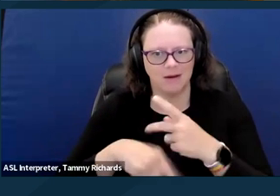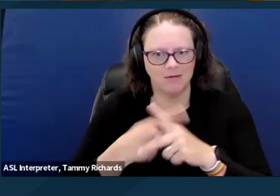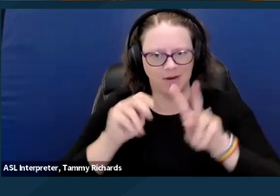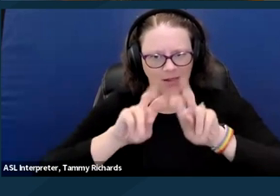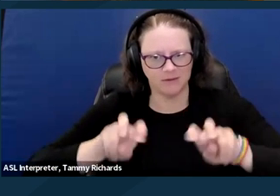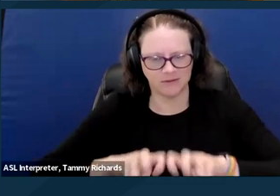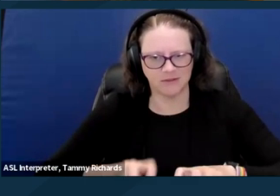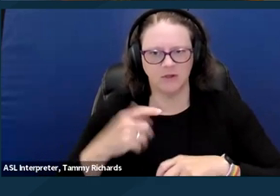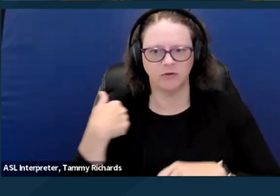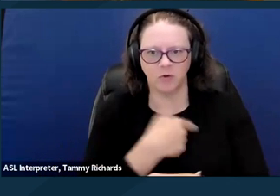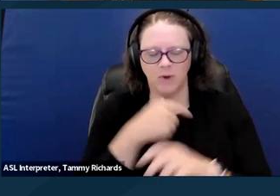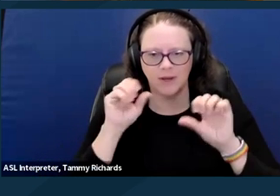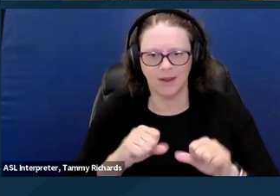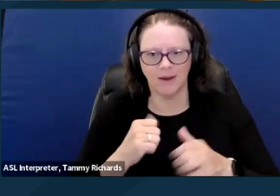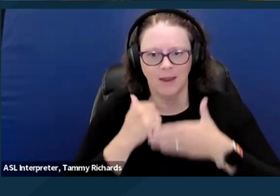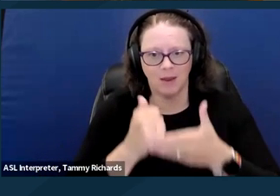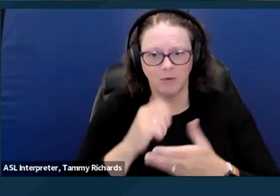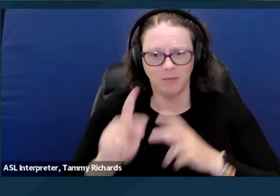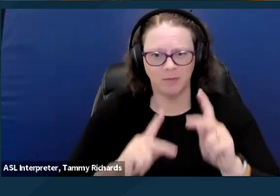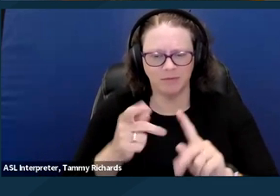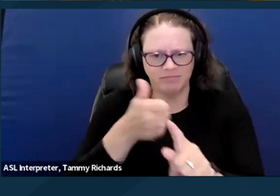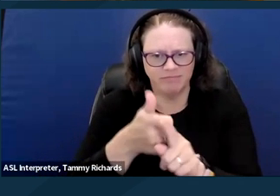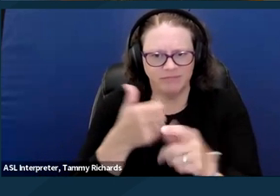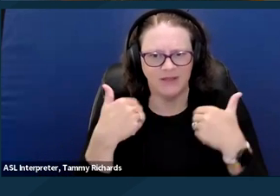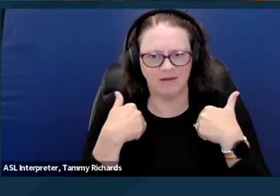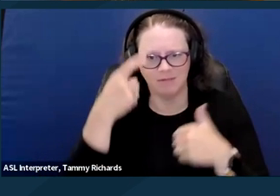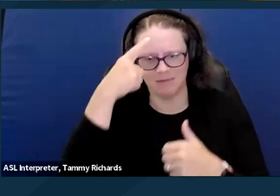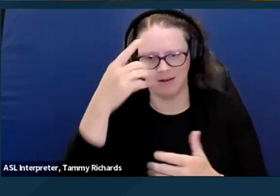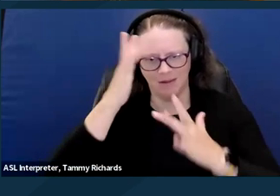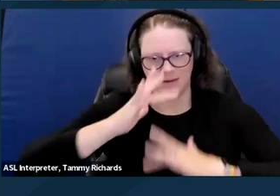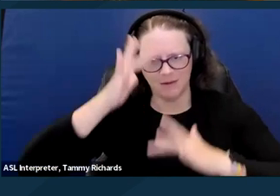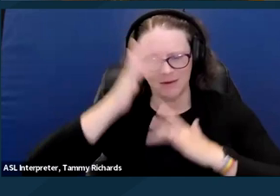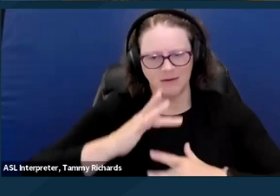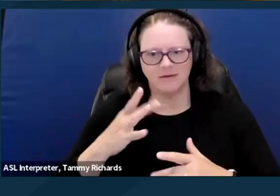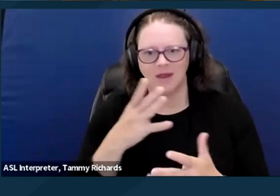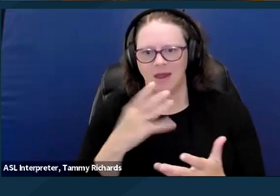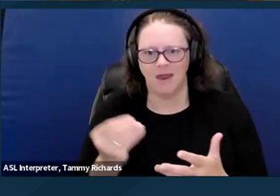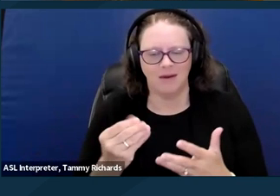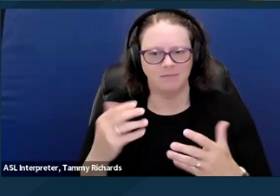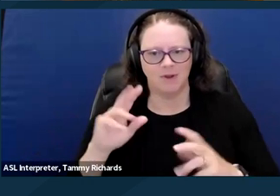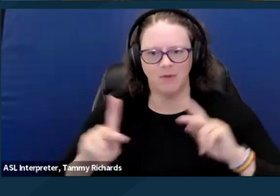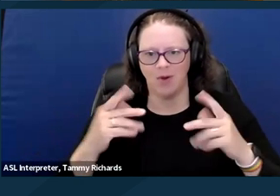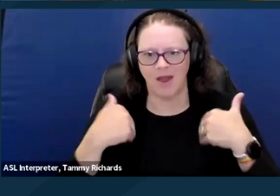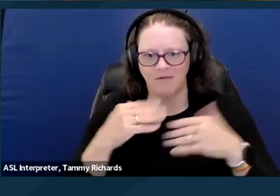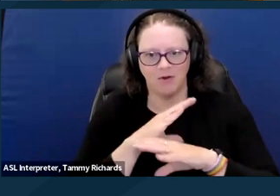and people with mental health and other disabilities. Ultimately, there are gaps in how the law explores the intersections